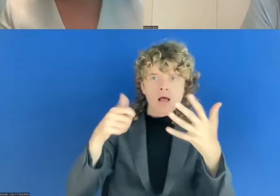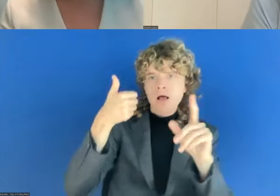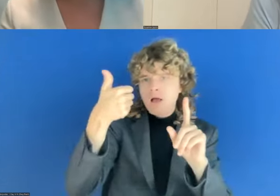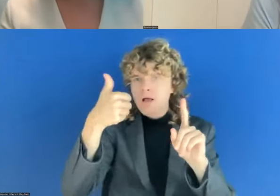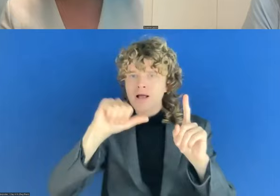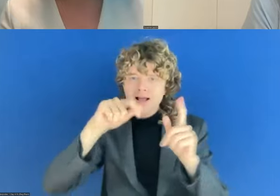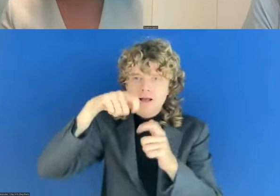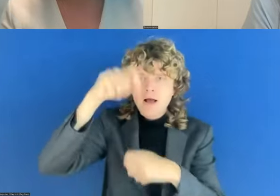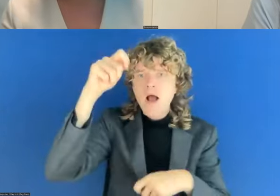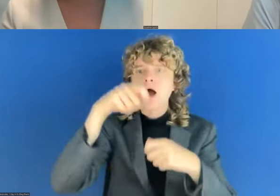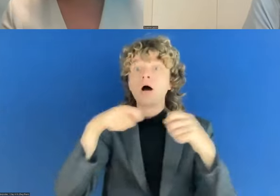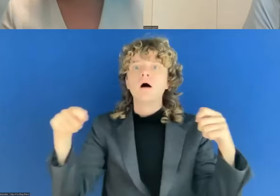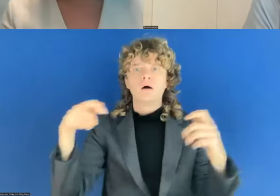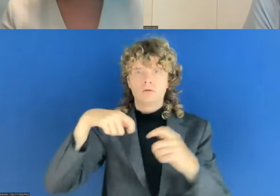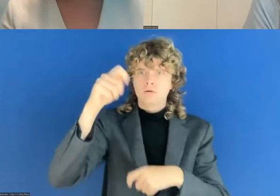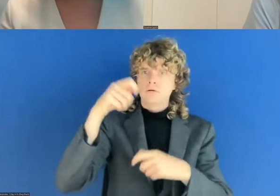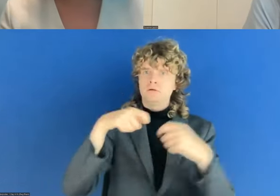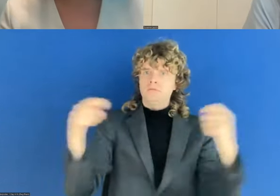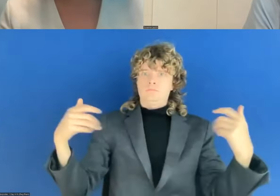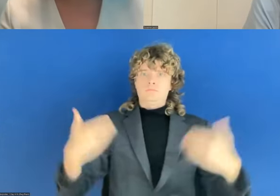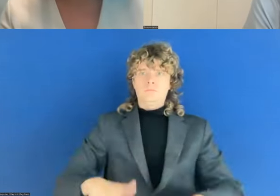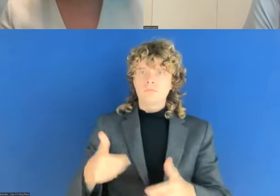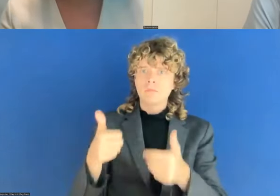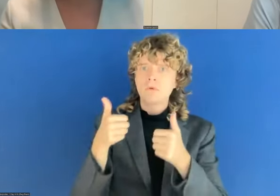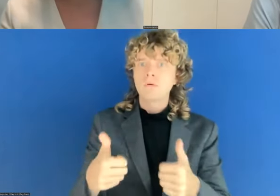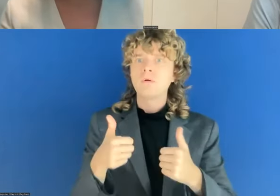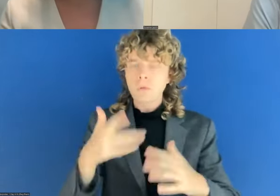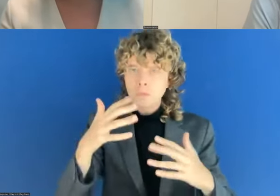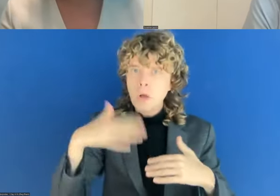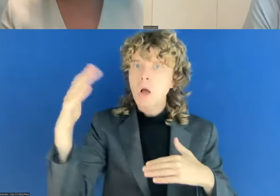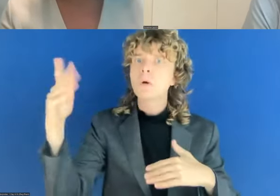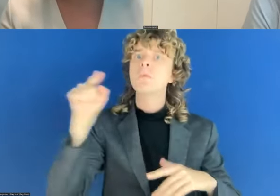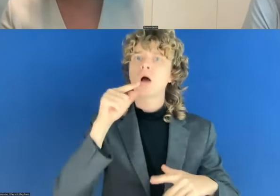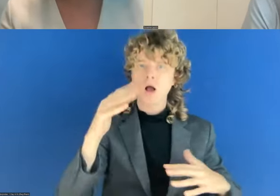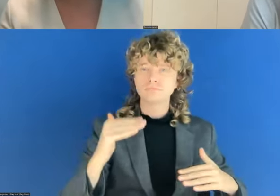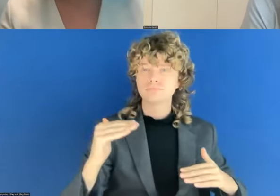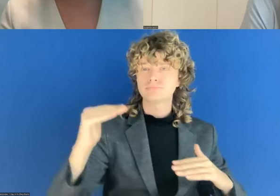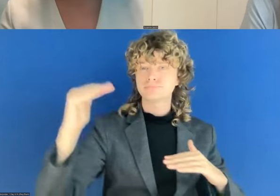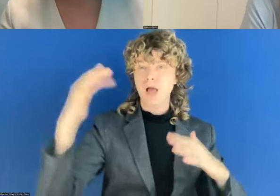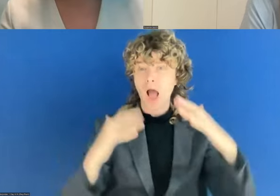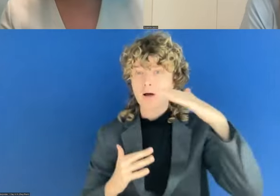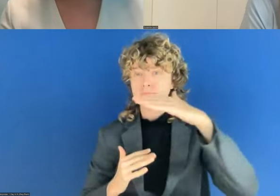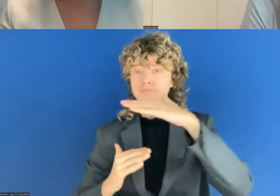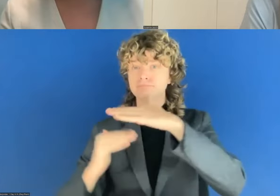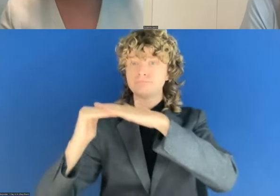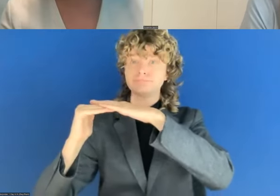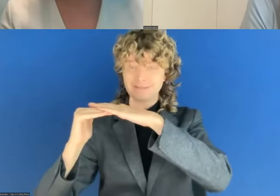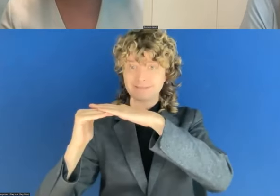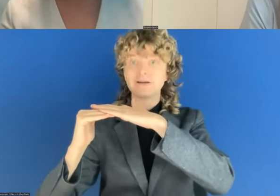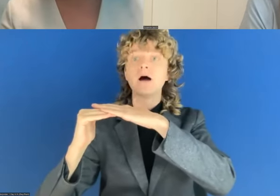If we see that more and more are getting in the top category, within the last 24 points, which is not that much, then we have to, like,